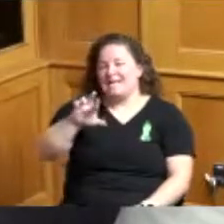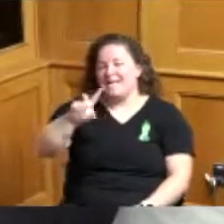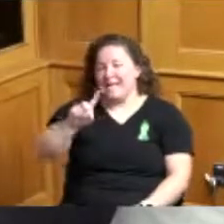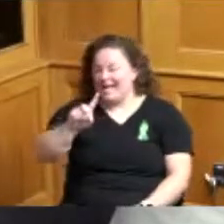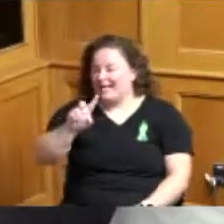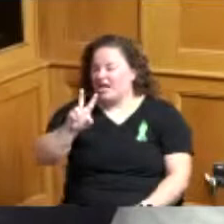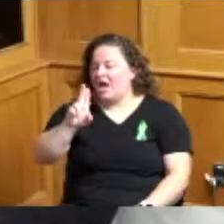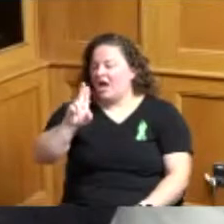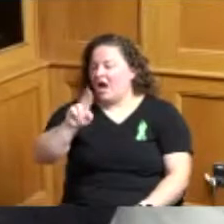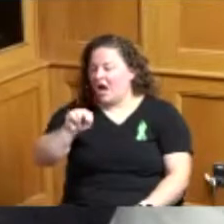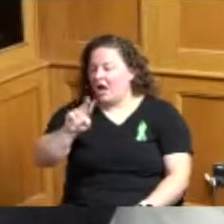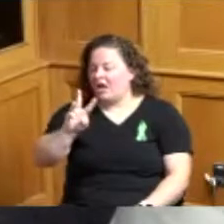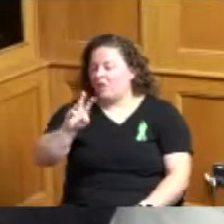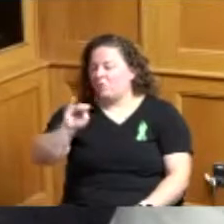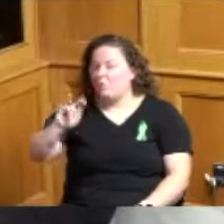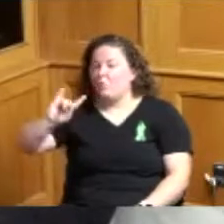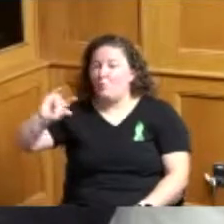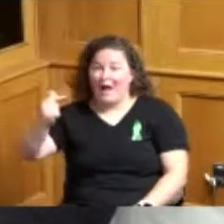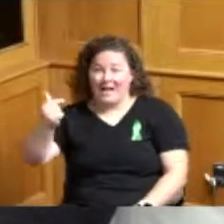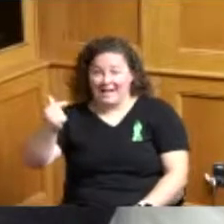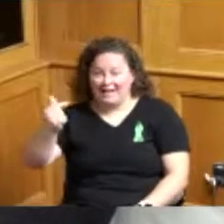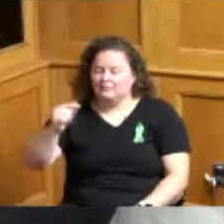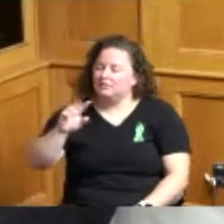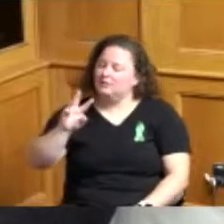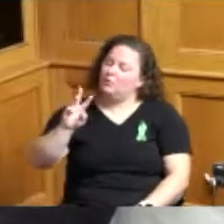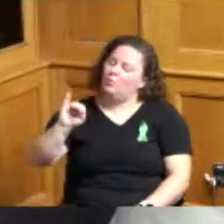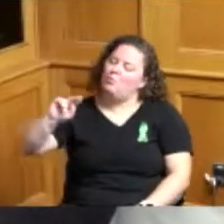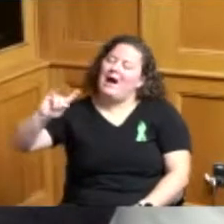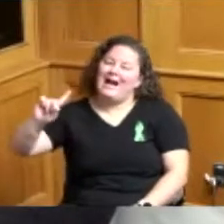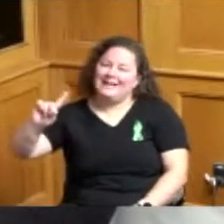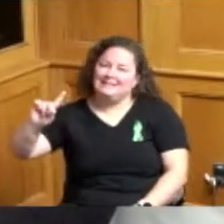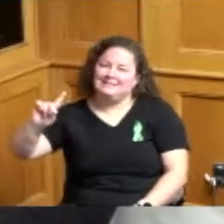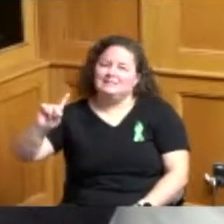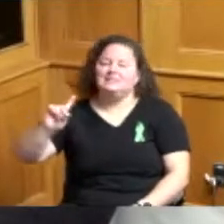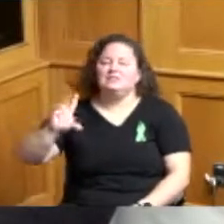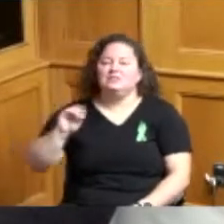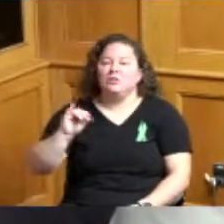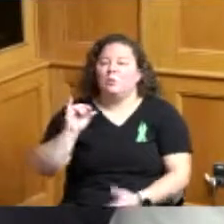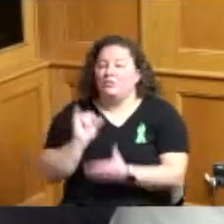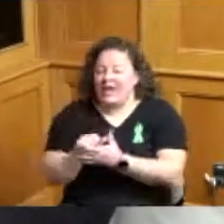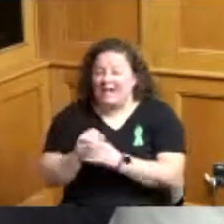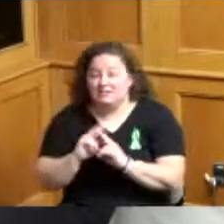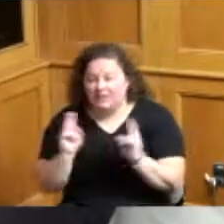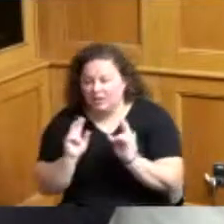here's where you go the other thing I was told I could be wrong because you're on the